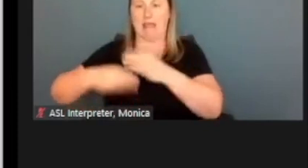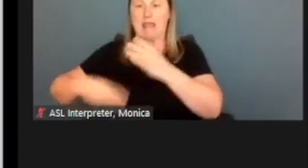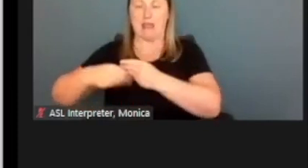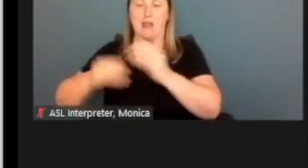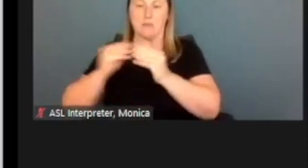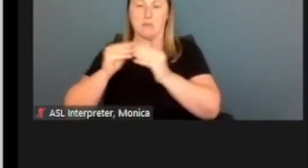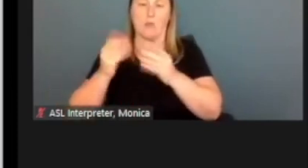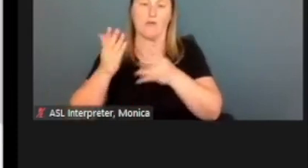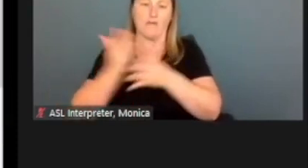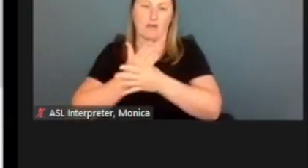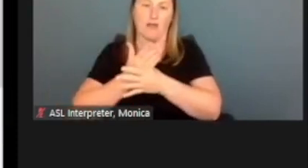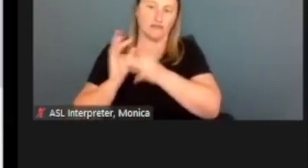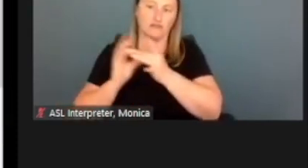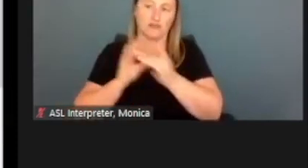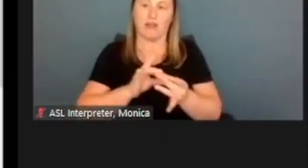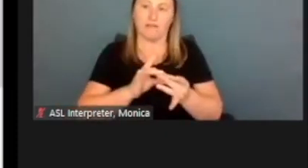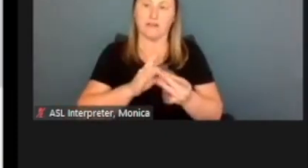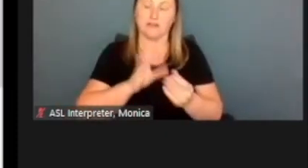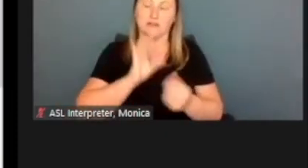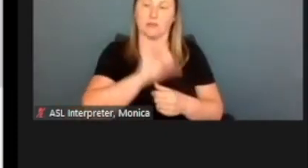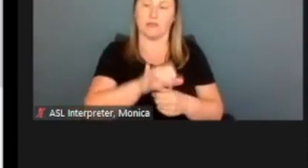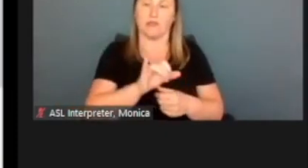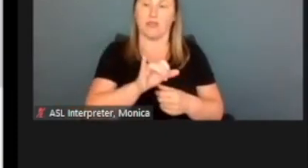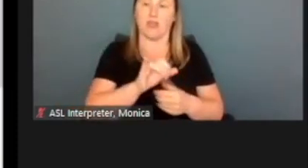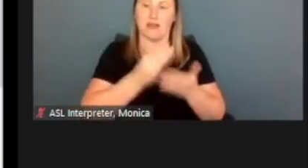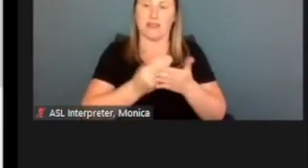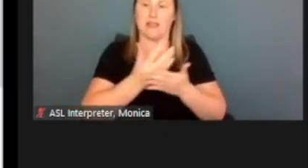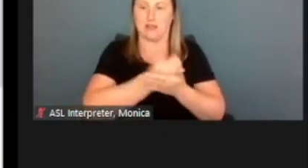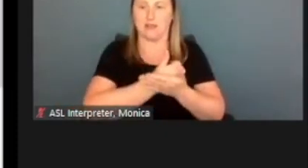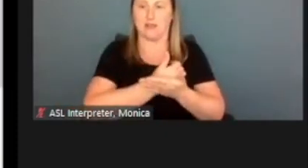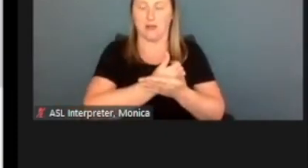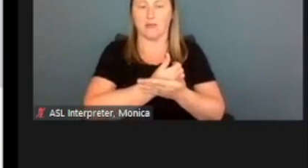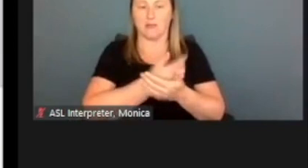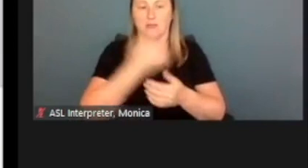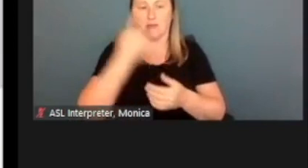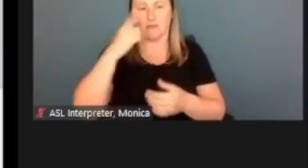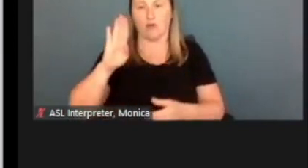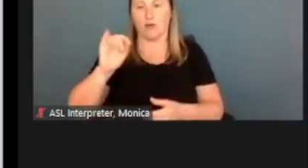that are relevant to this income for Billy at $200 weekly.